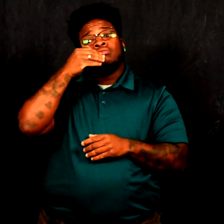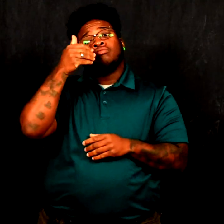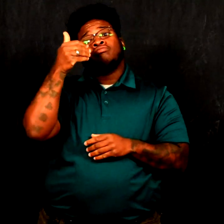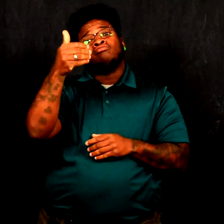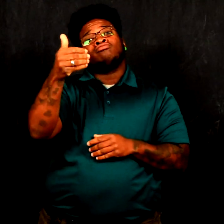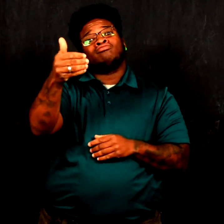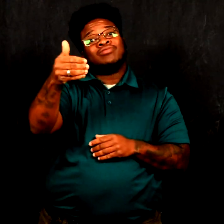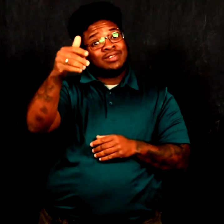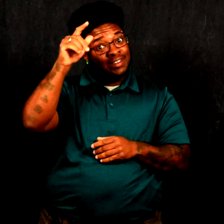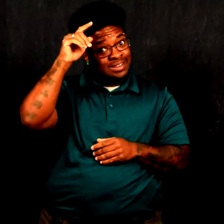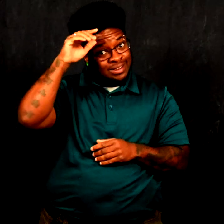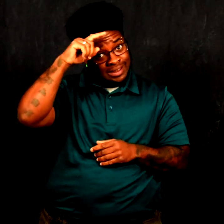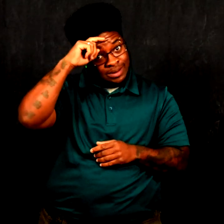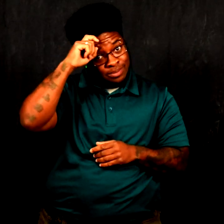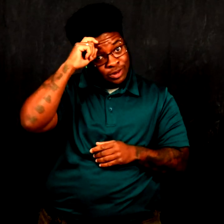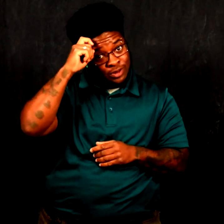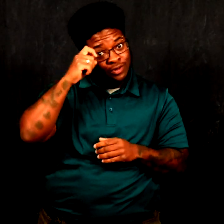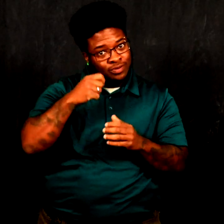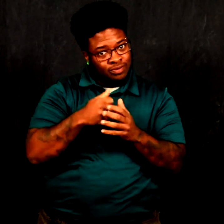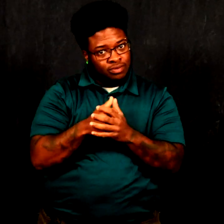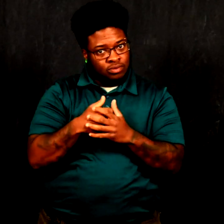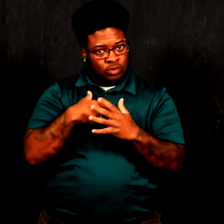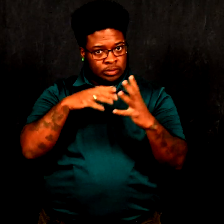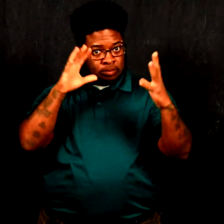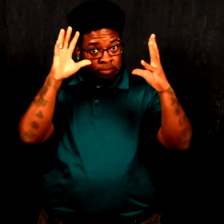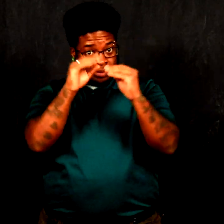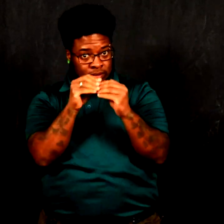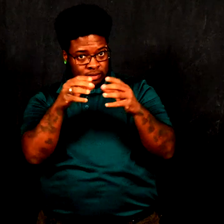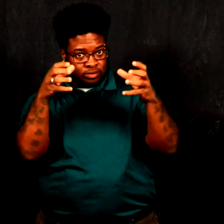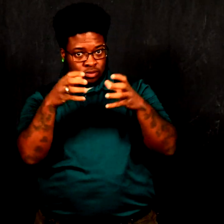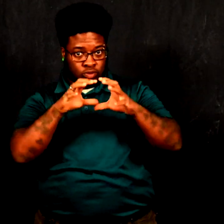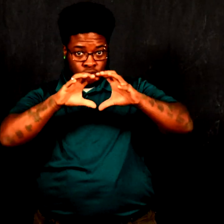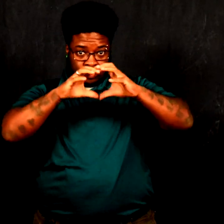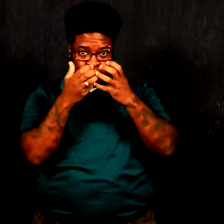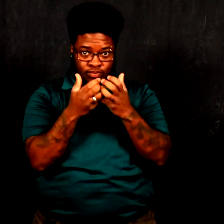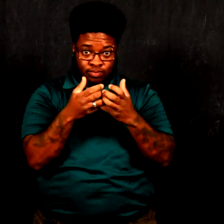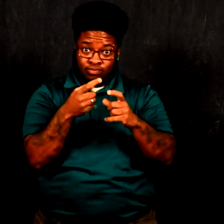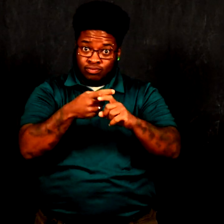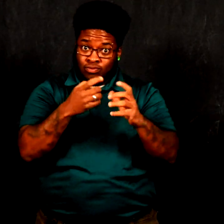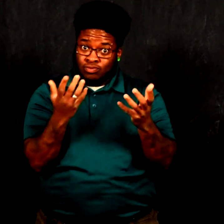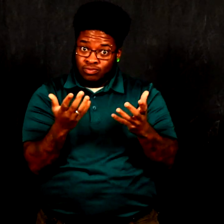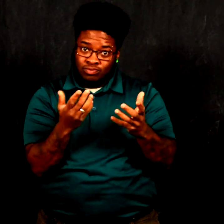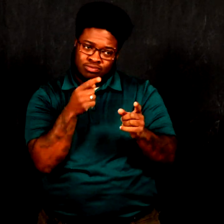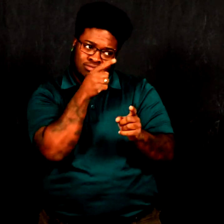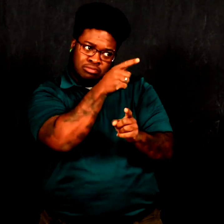Later this summer we are meeting with a group from the board of